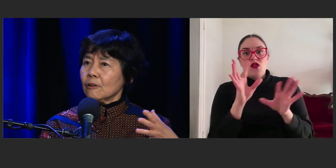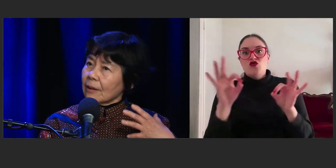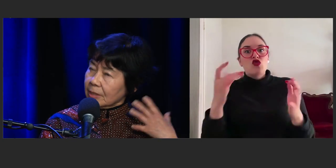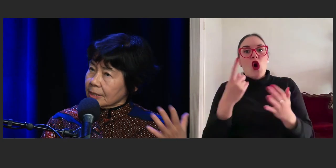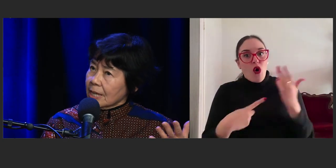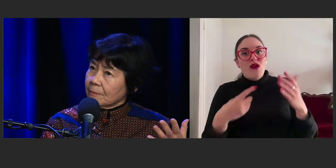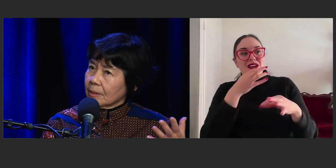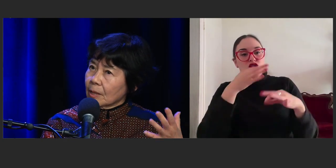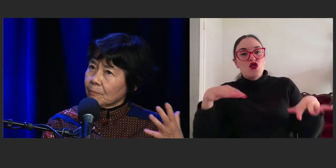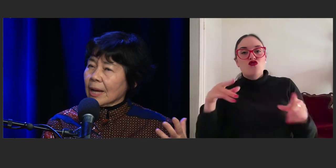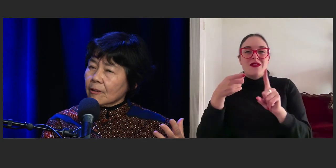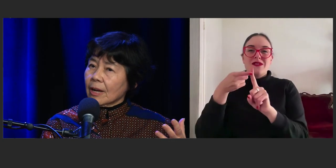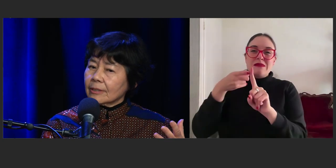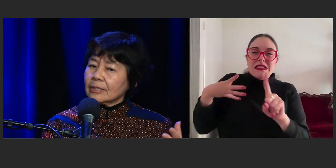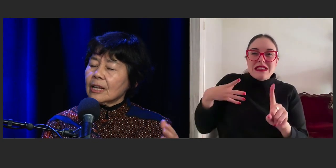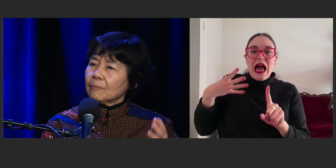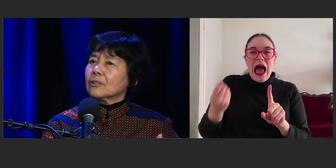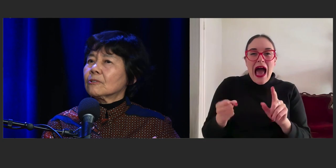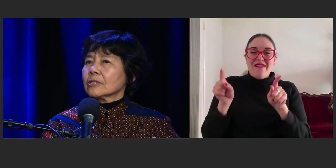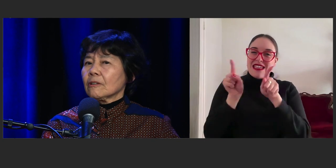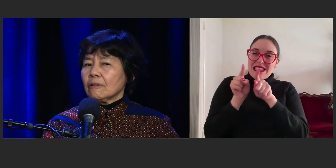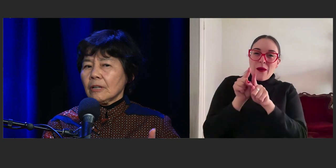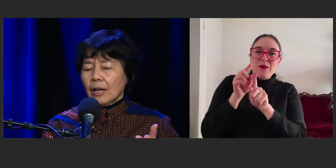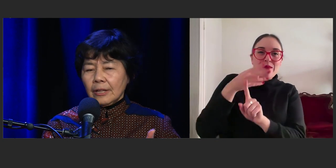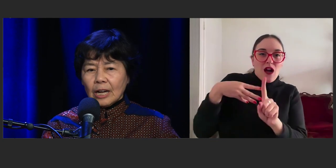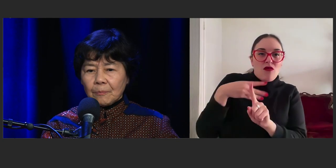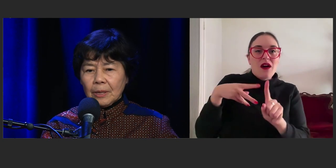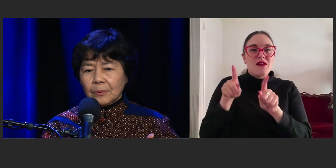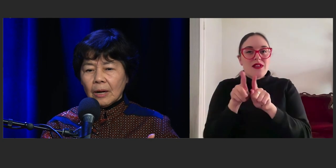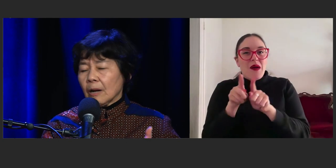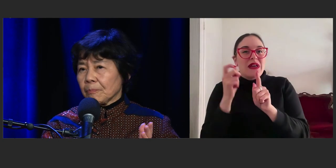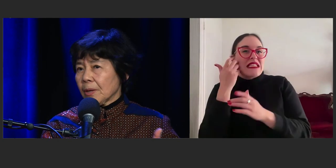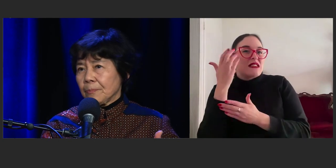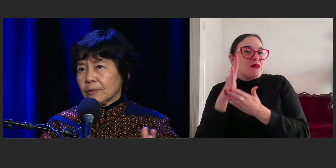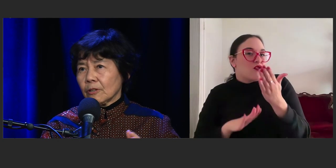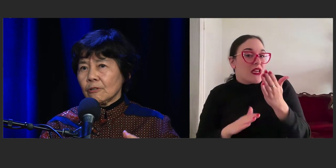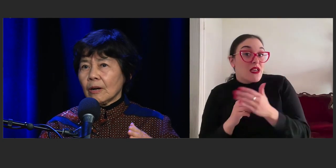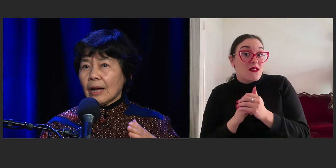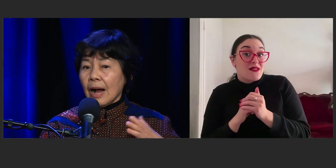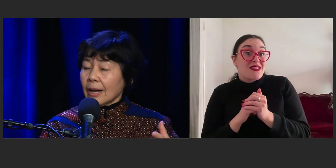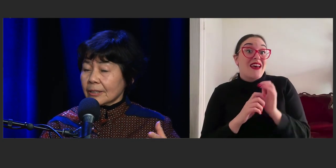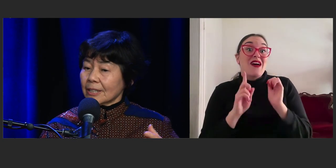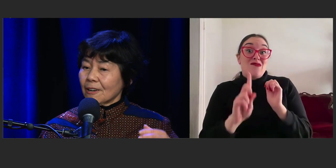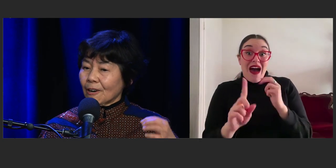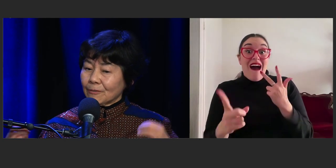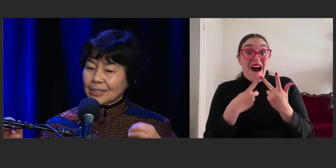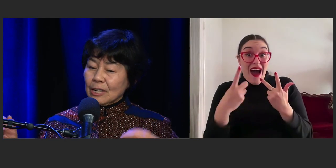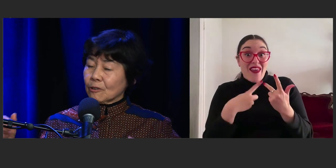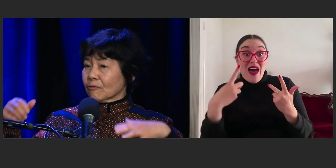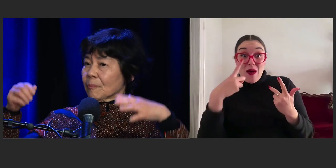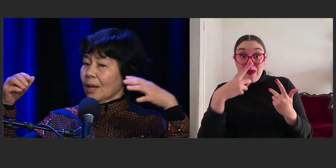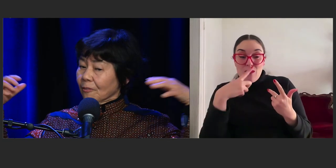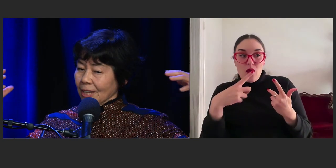who have the same background, but also young people who are from on the outside,